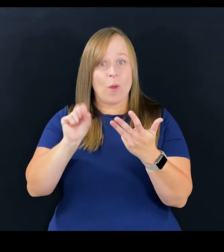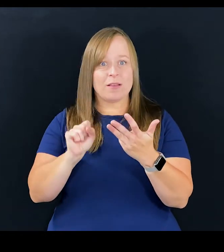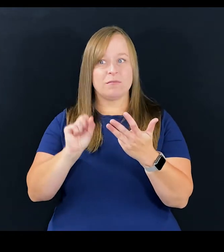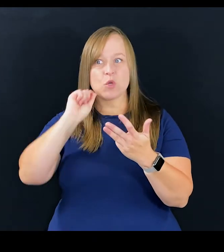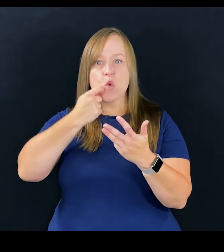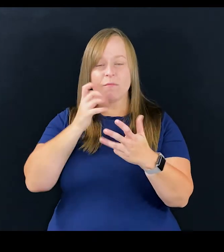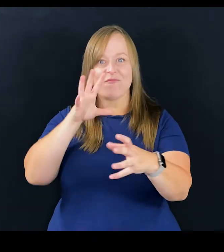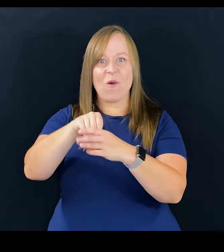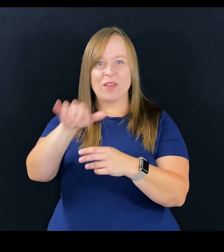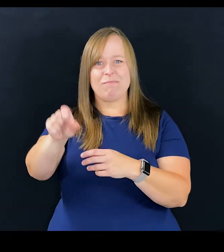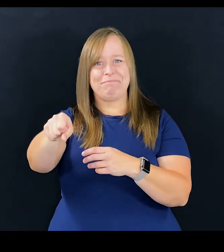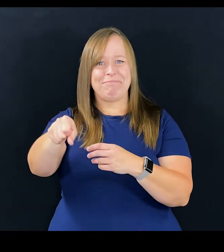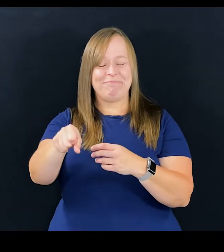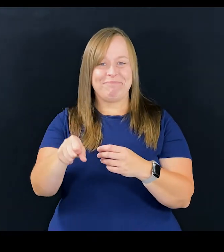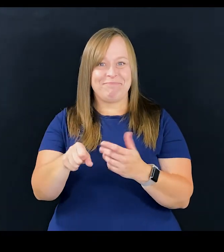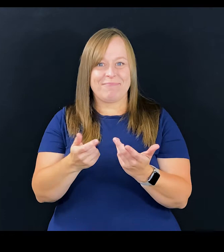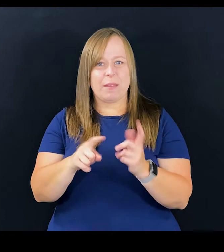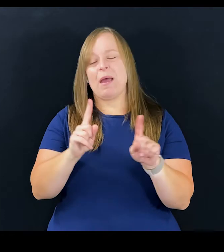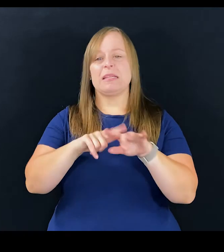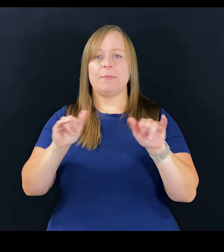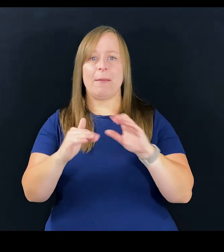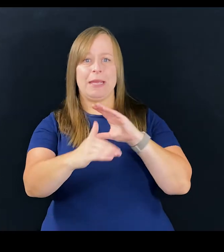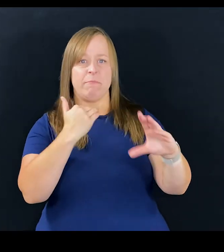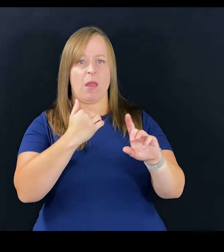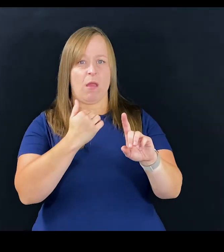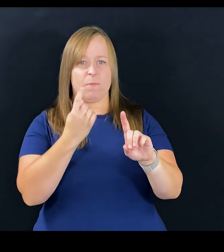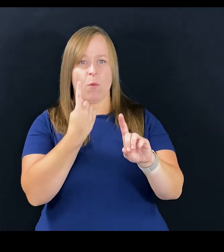and this need to be involved in that, at the same time I got an email from somebody